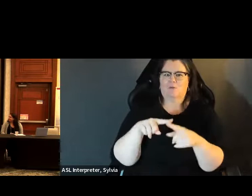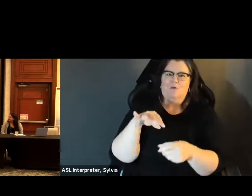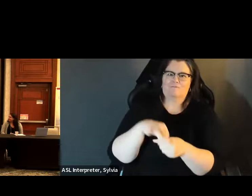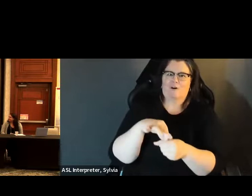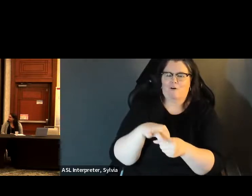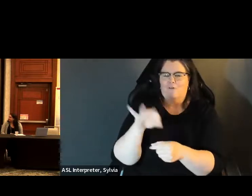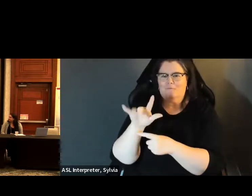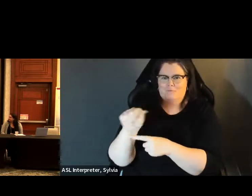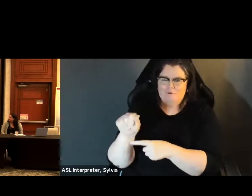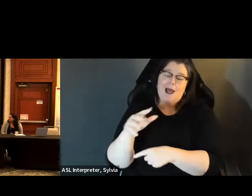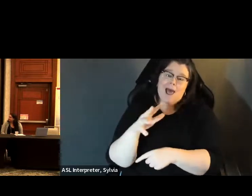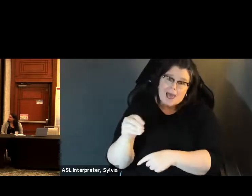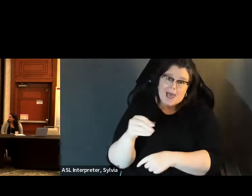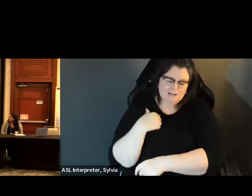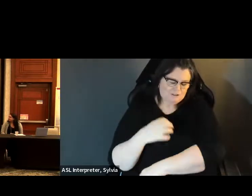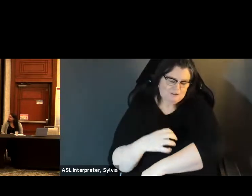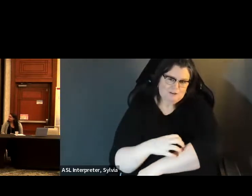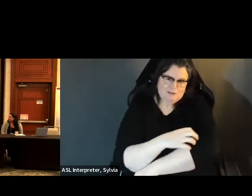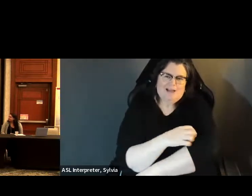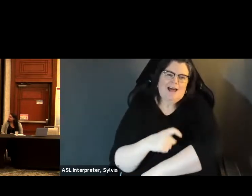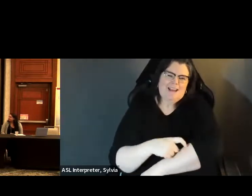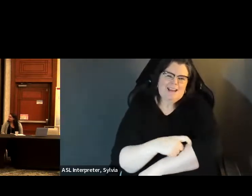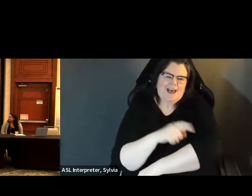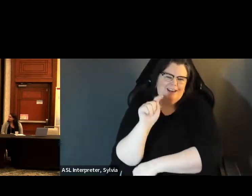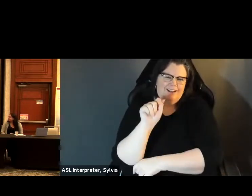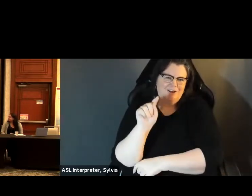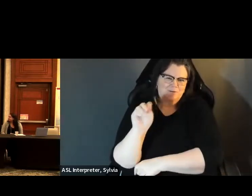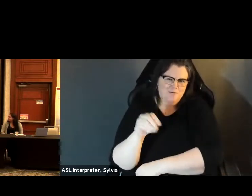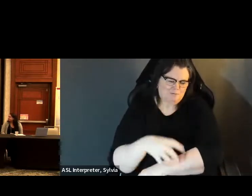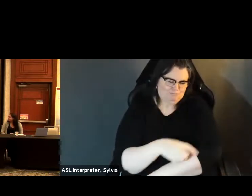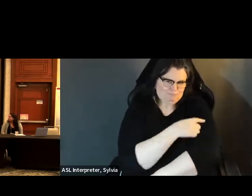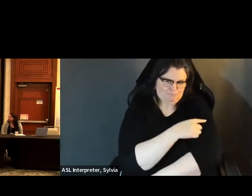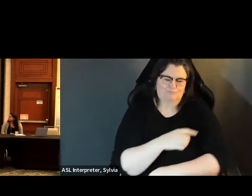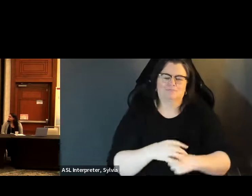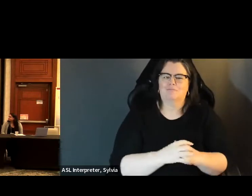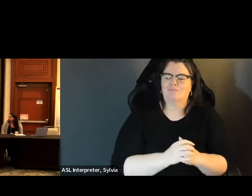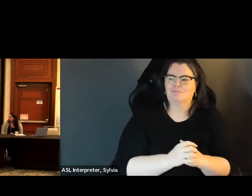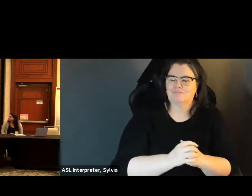with bangs. And I'm wearing a blue vote Ak-- Access the Vote Florida shirt. And I also have tattoos up my arm.